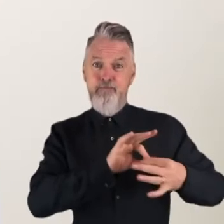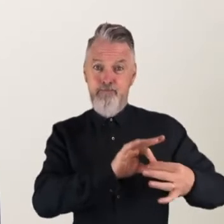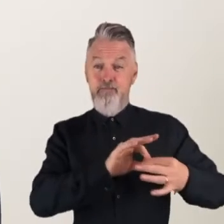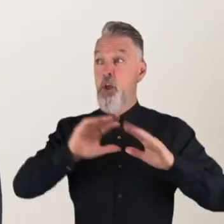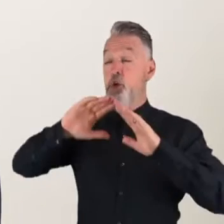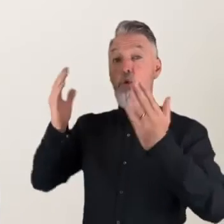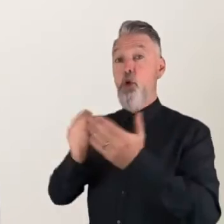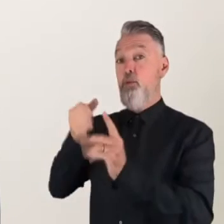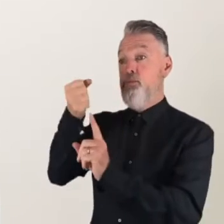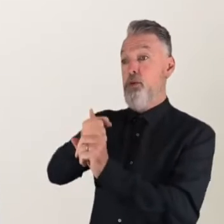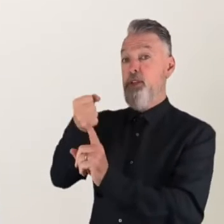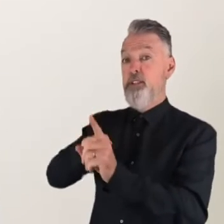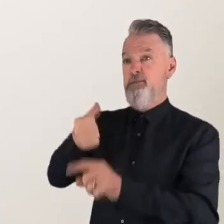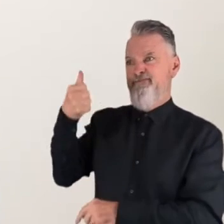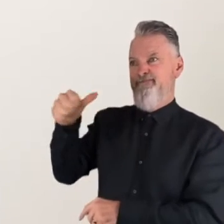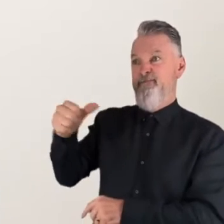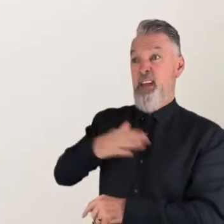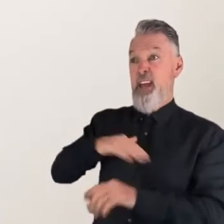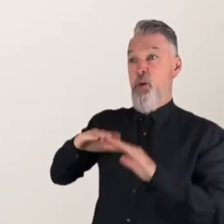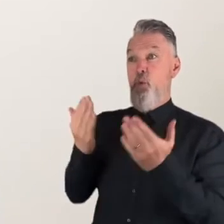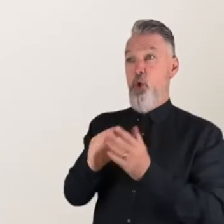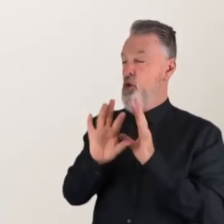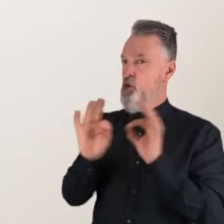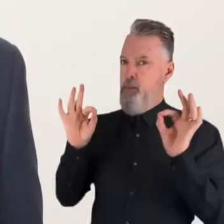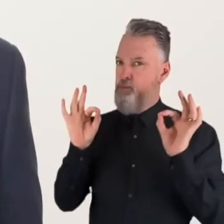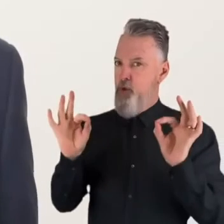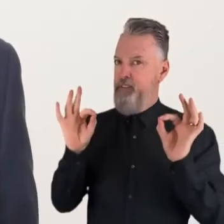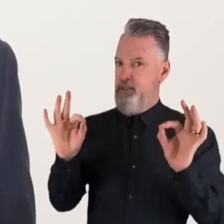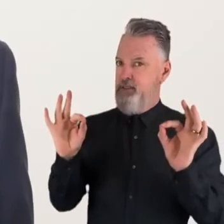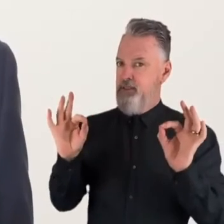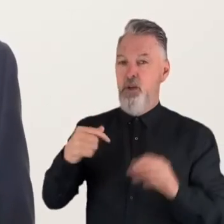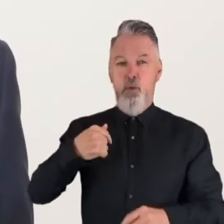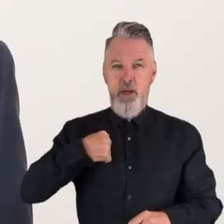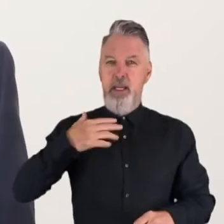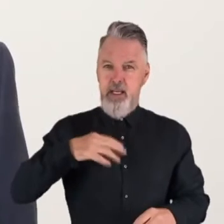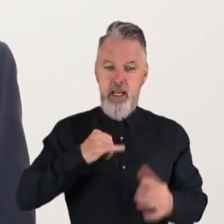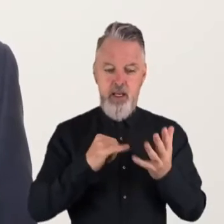have reminded us that our world is not as inclusive as we’d hoped. We still need social movements